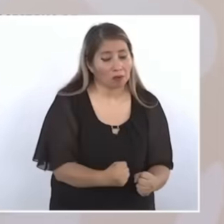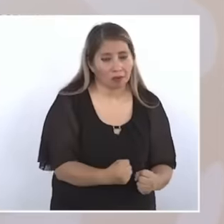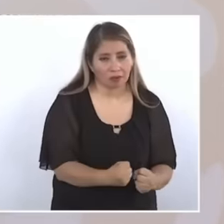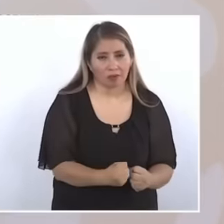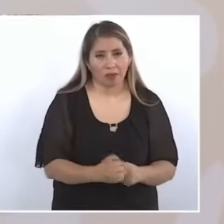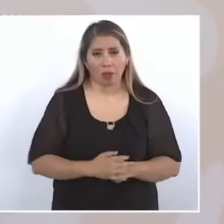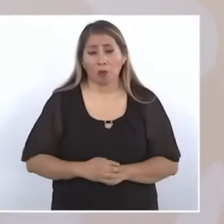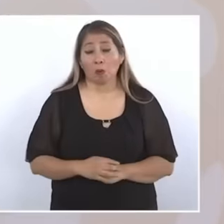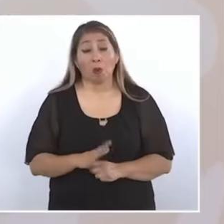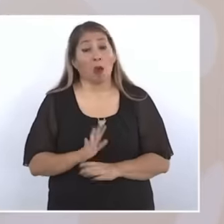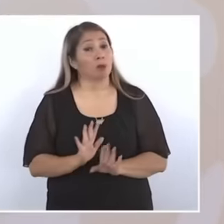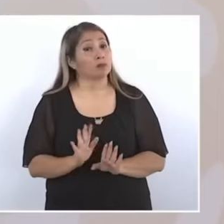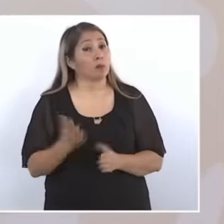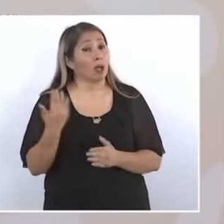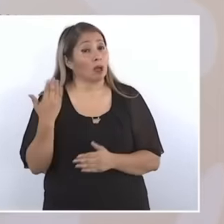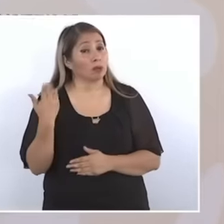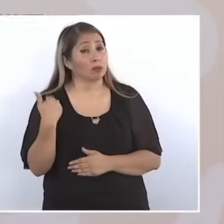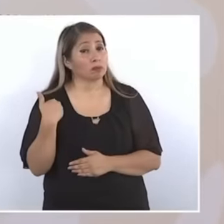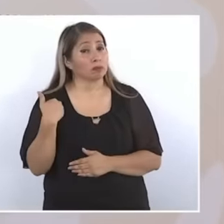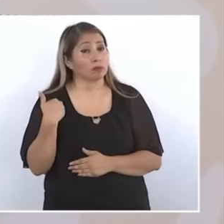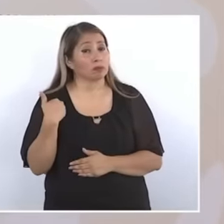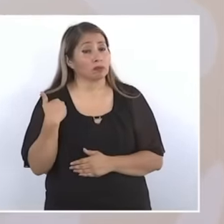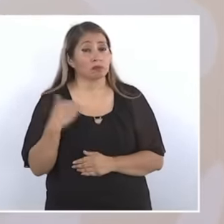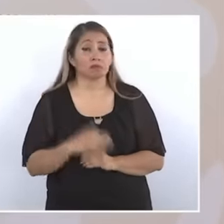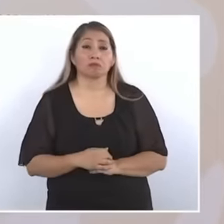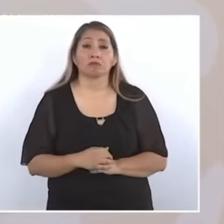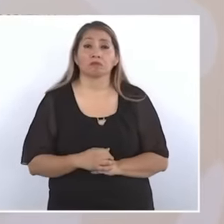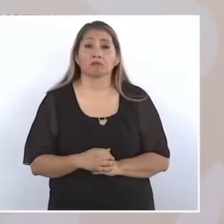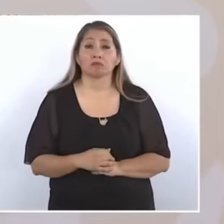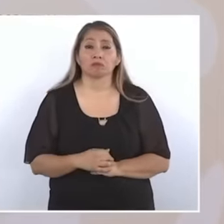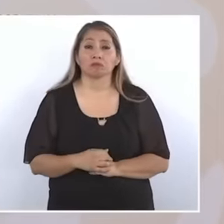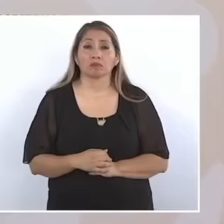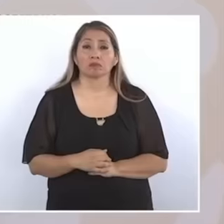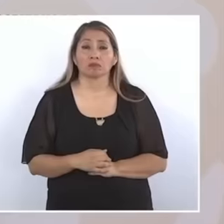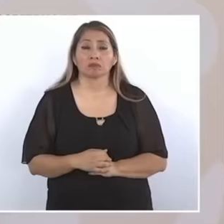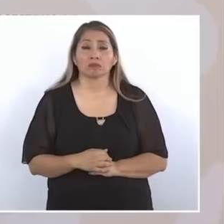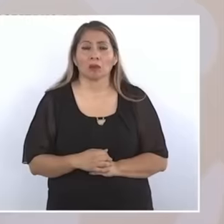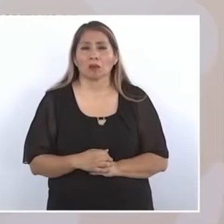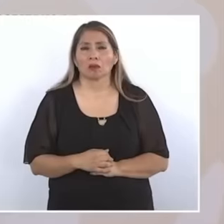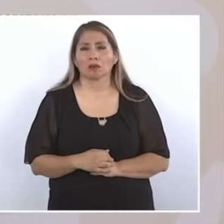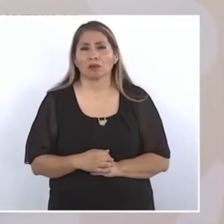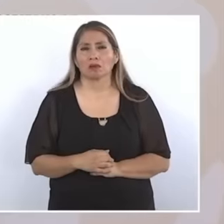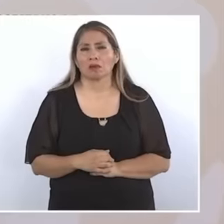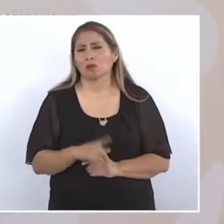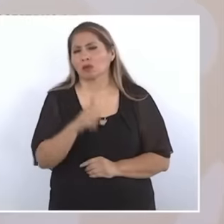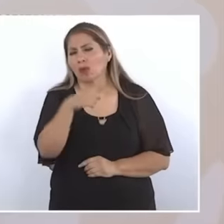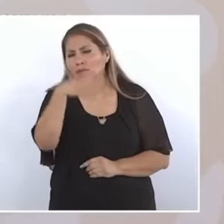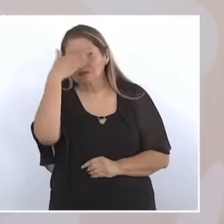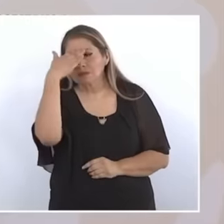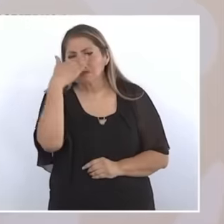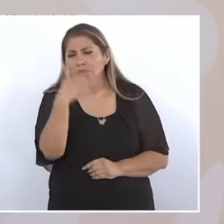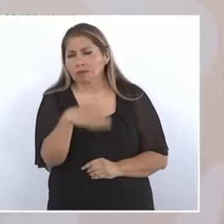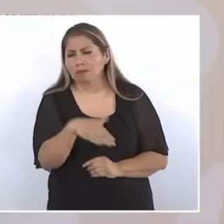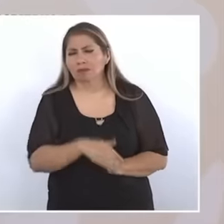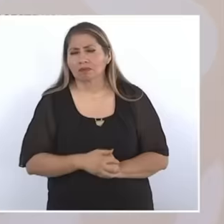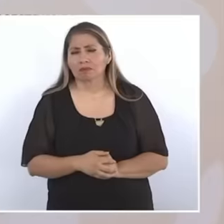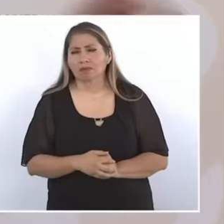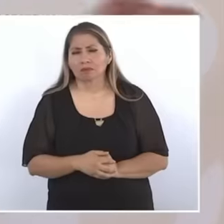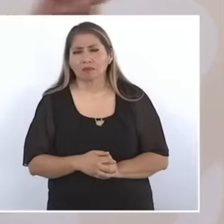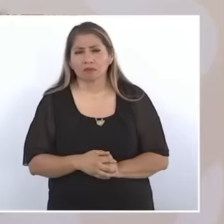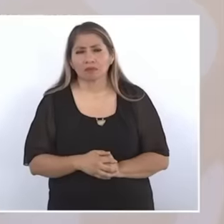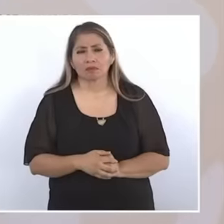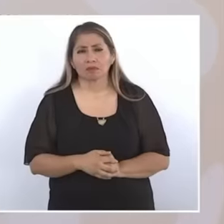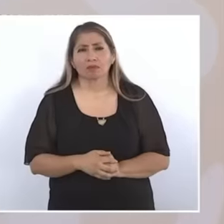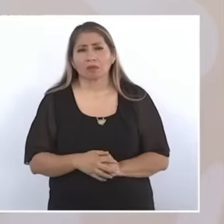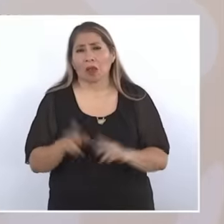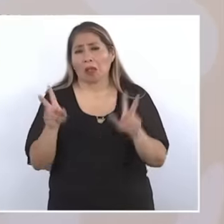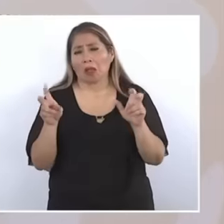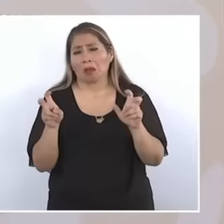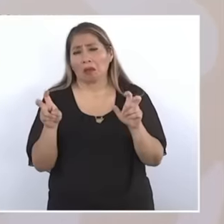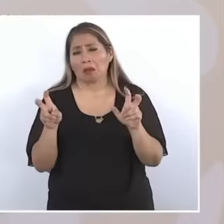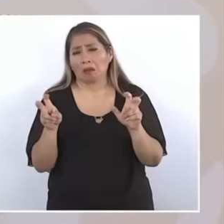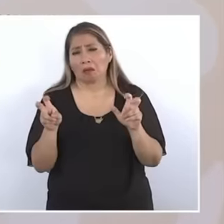they never gave up. I'm just telling you, you already know it, but even Luisa